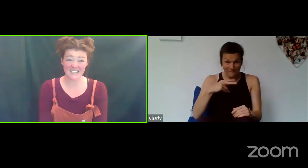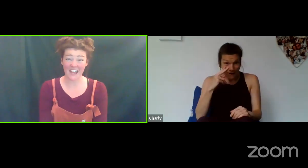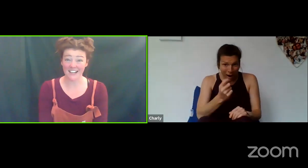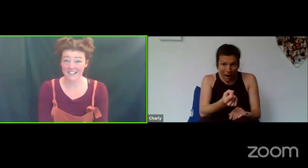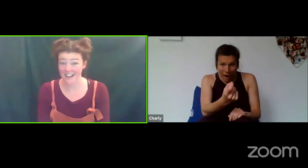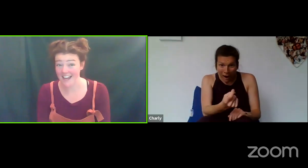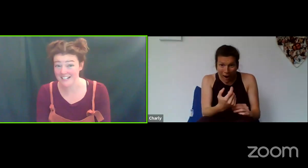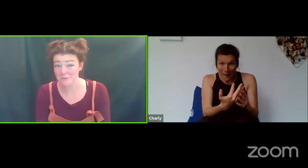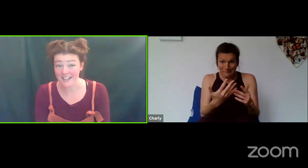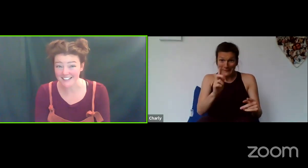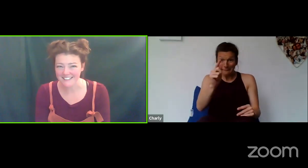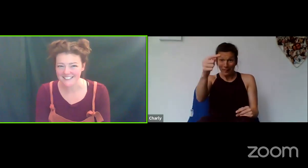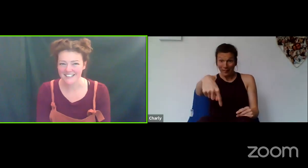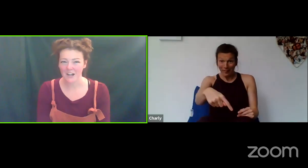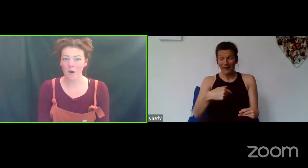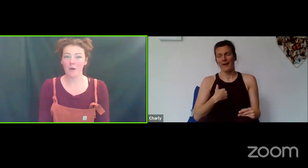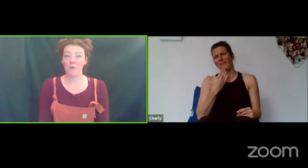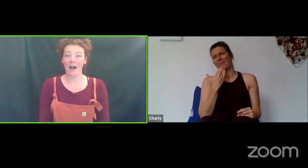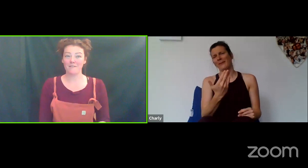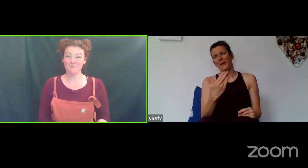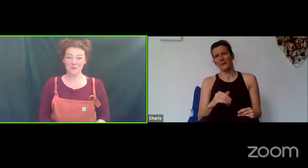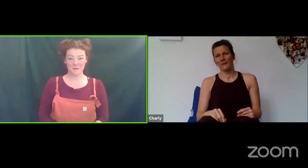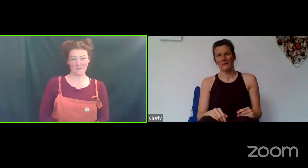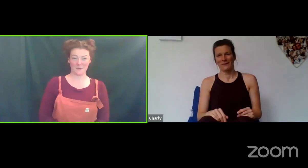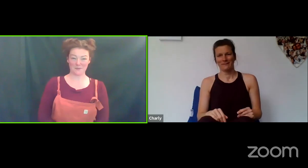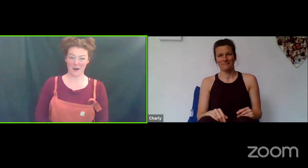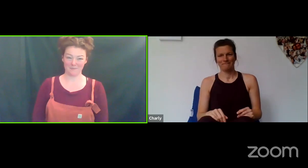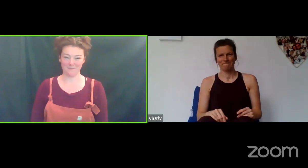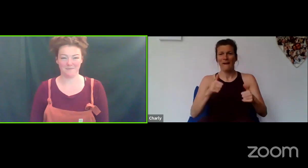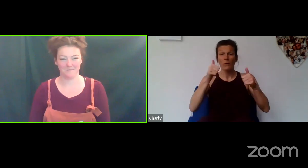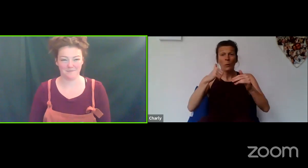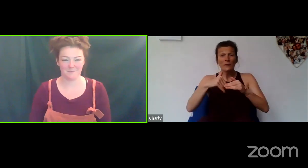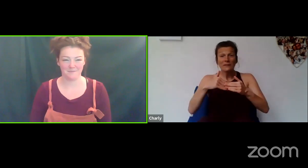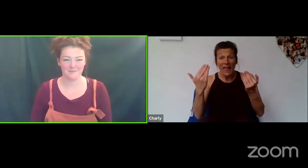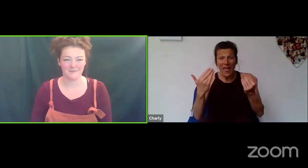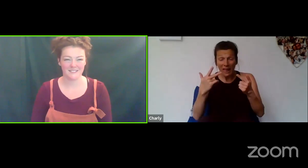see you again next week, when we will have some more people as well.